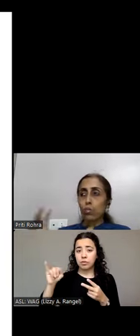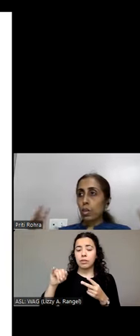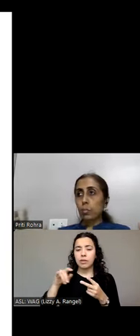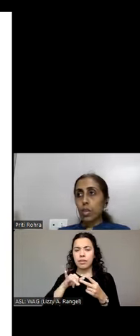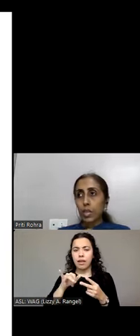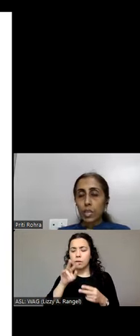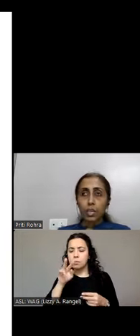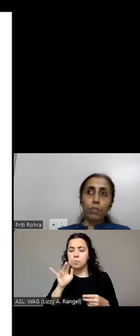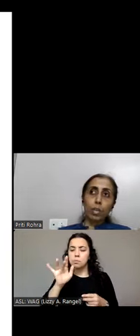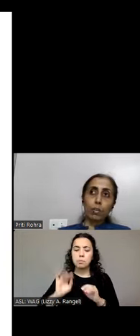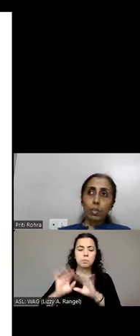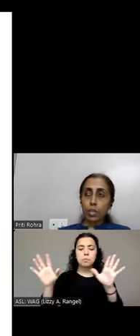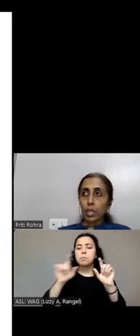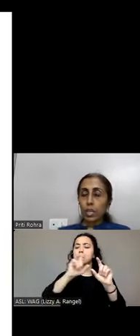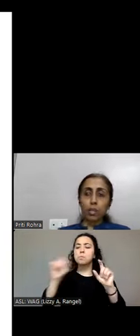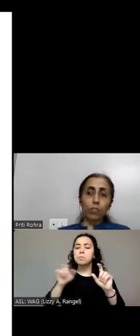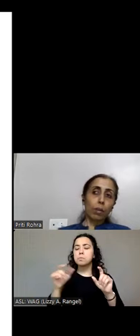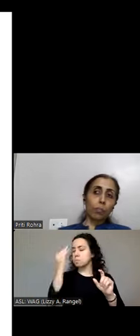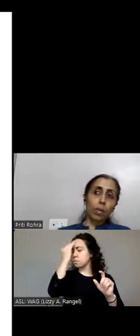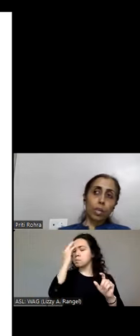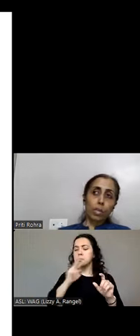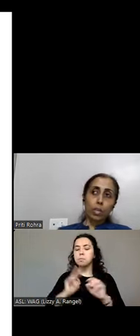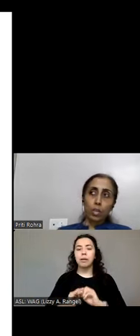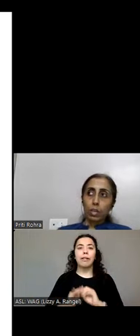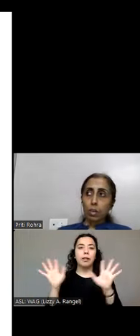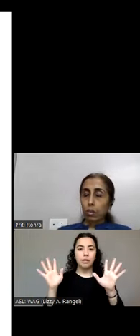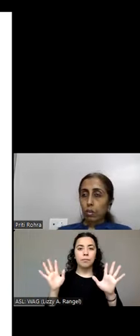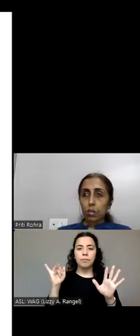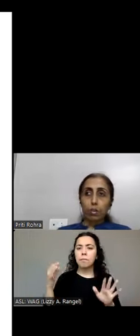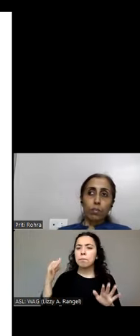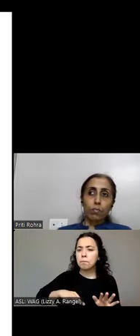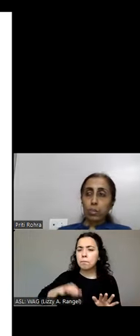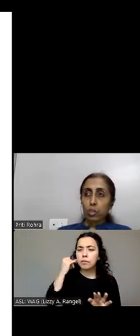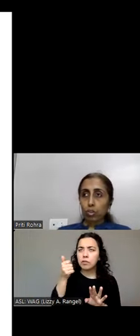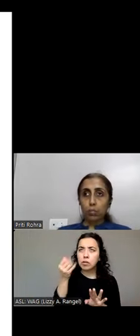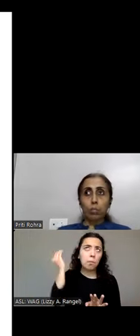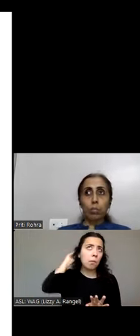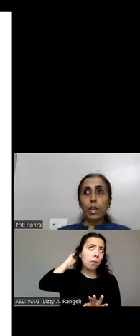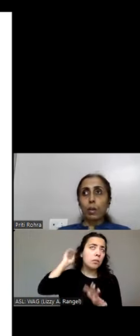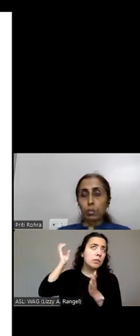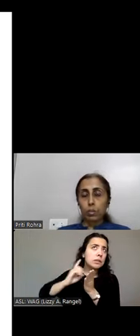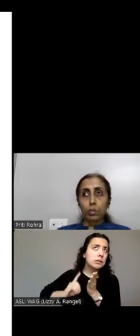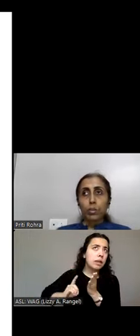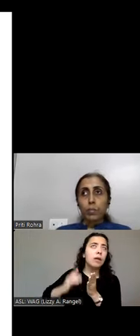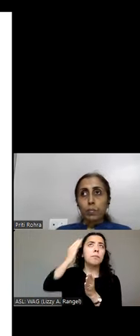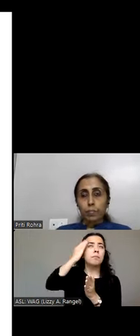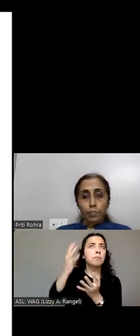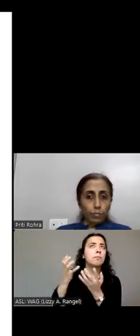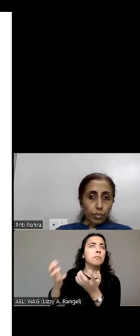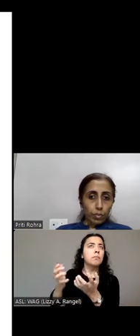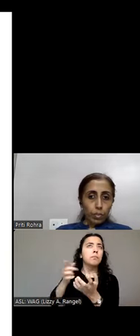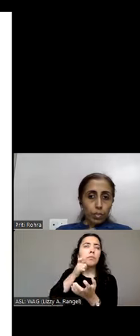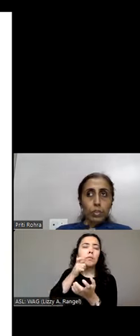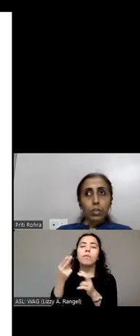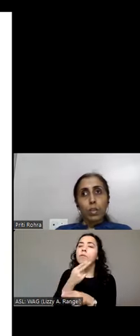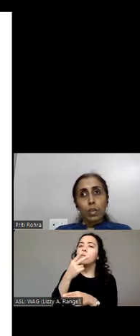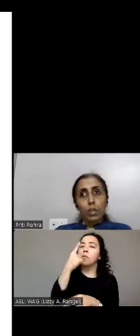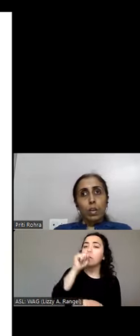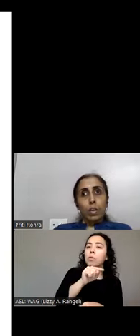will come in handy while you are designing and developing your web pages and mobile apps.